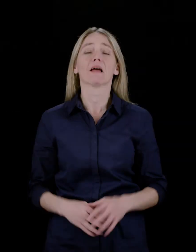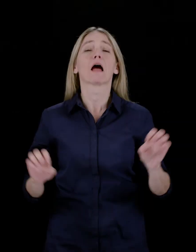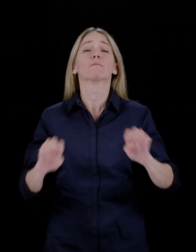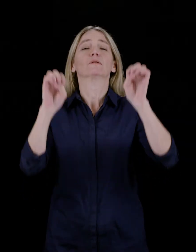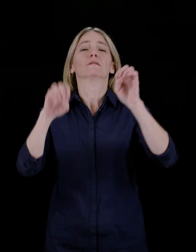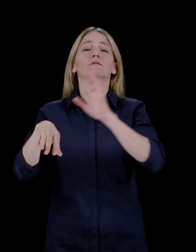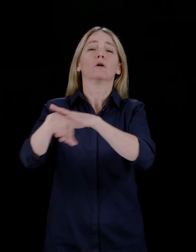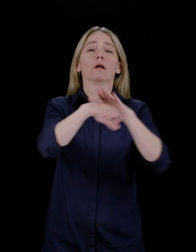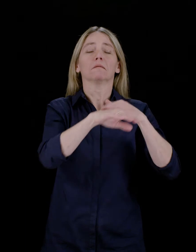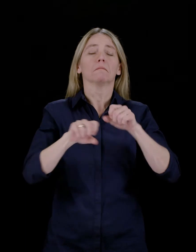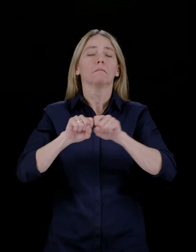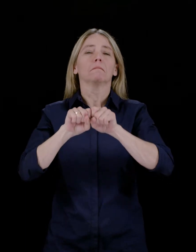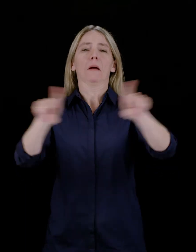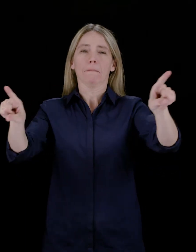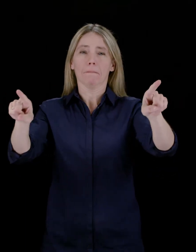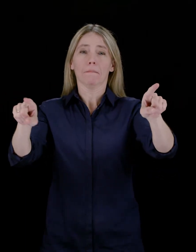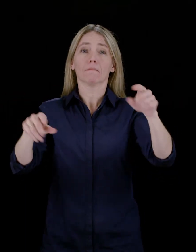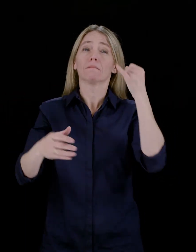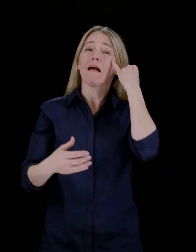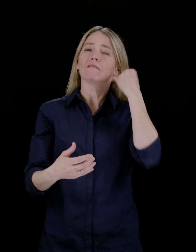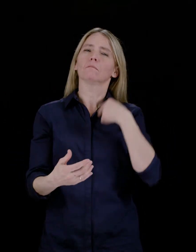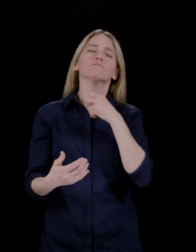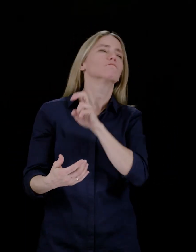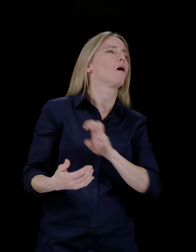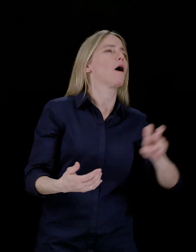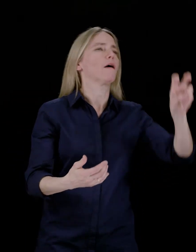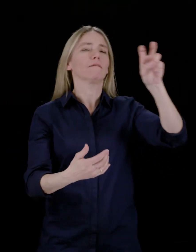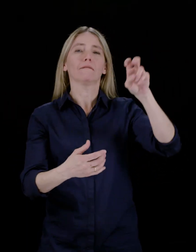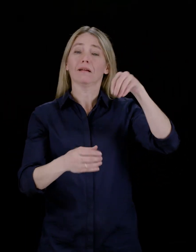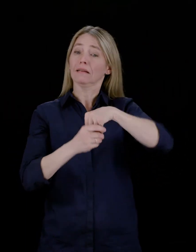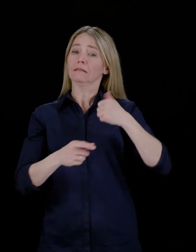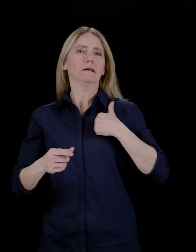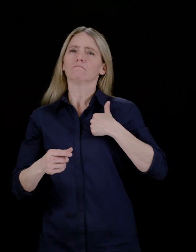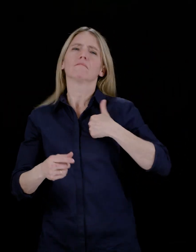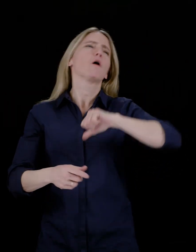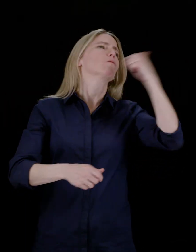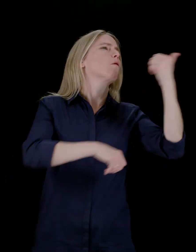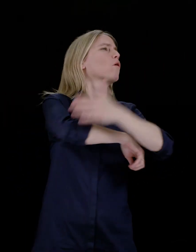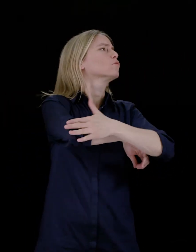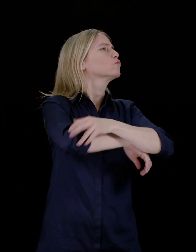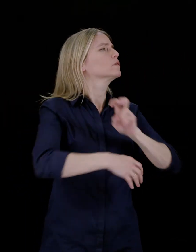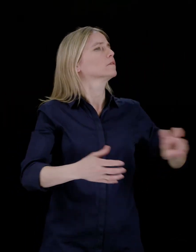Will I receive emergency alerts on my wireless device if I’m travelling (roaming) outside of Canada?